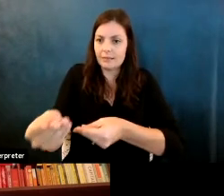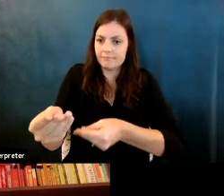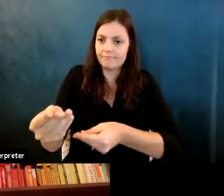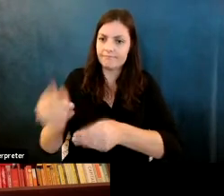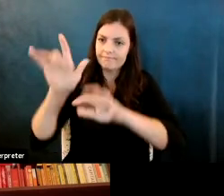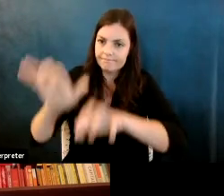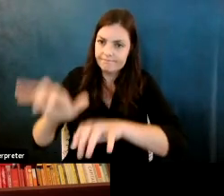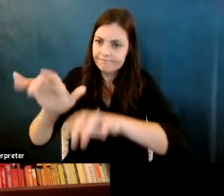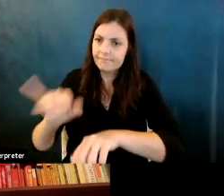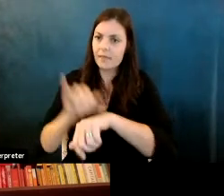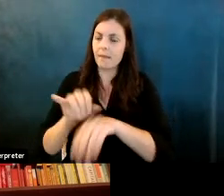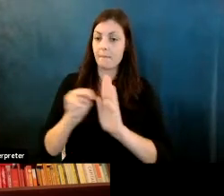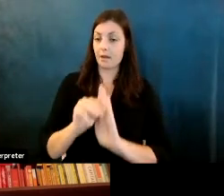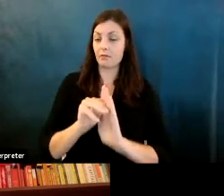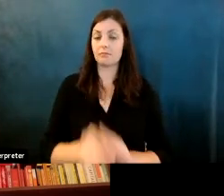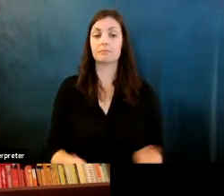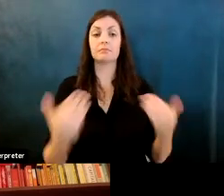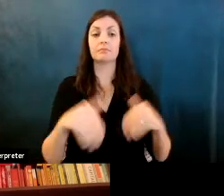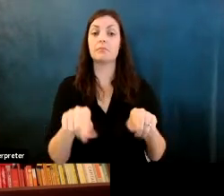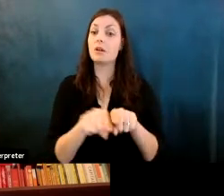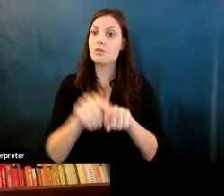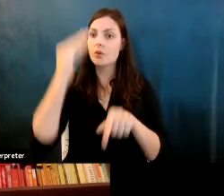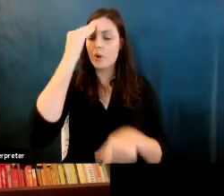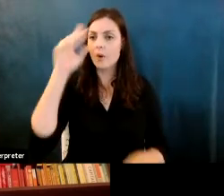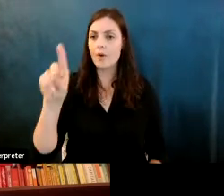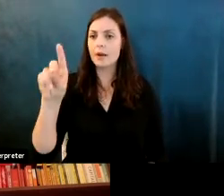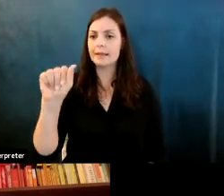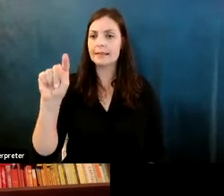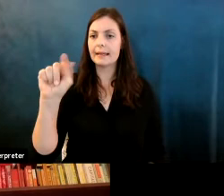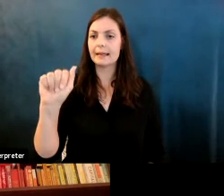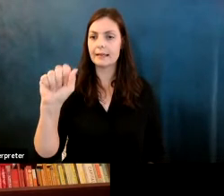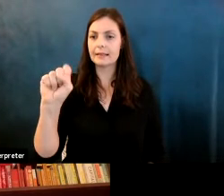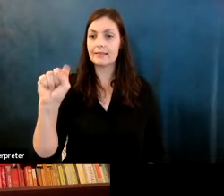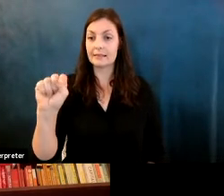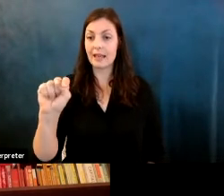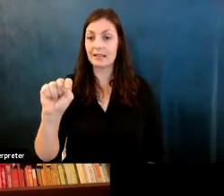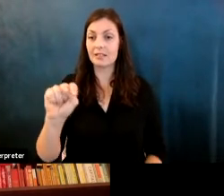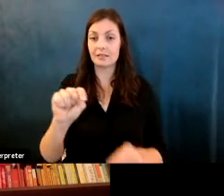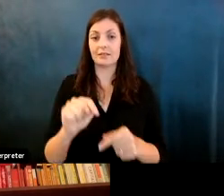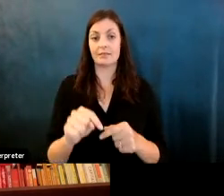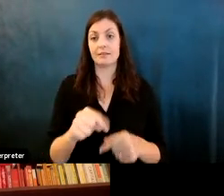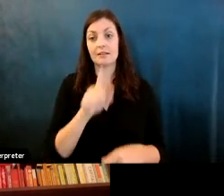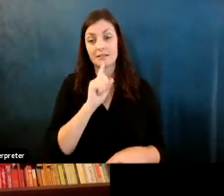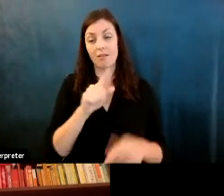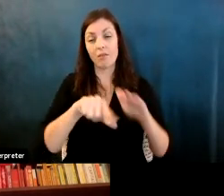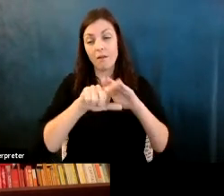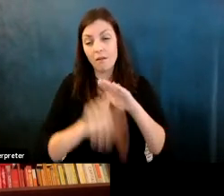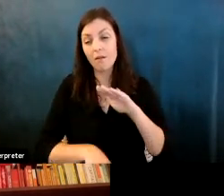Fernanda Viegas: We also know that data set attention is low, it turns out, researchers, find it researchers and engineers find it much.